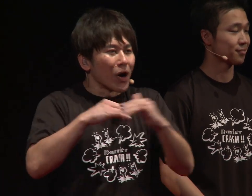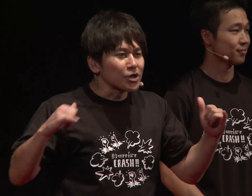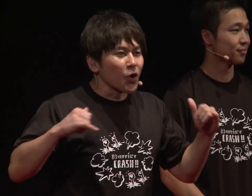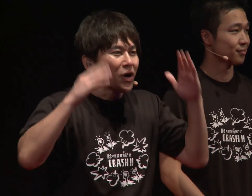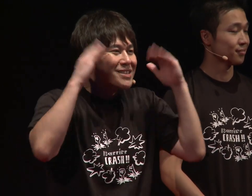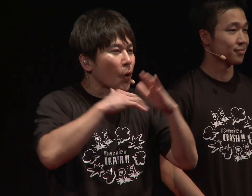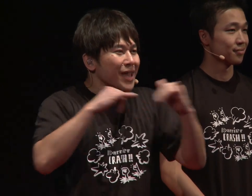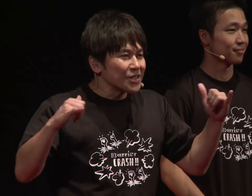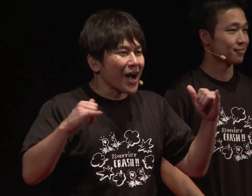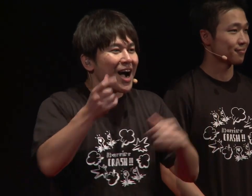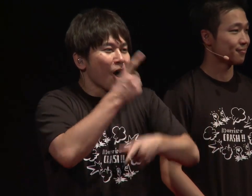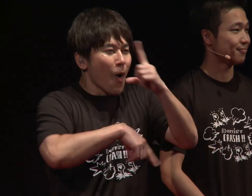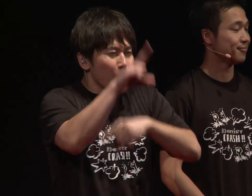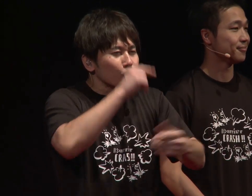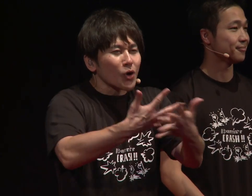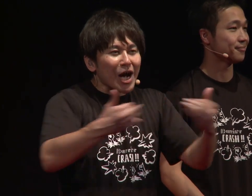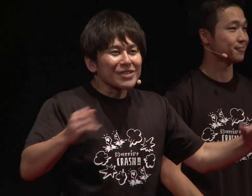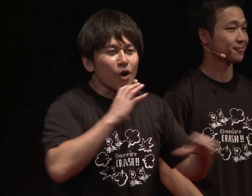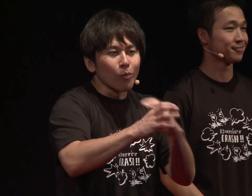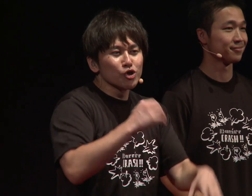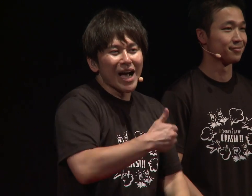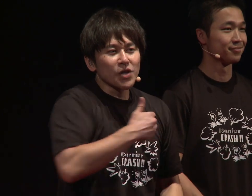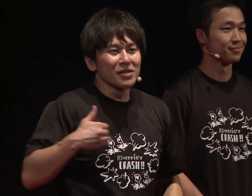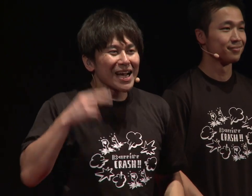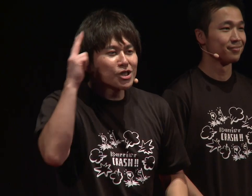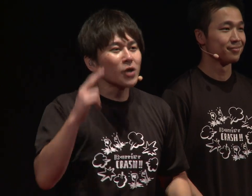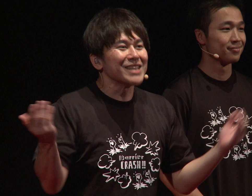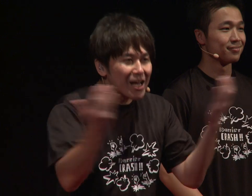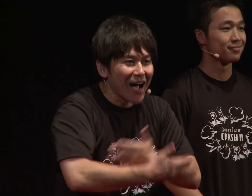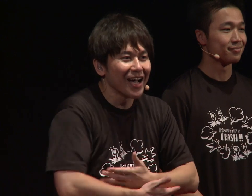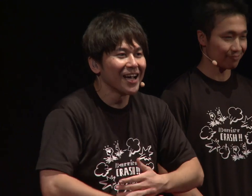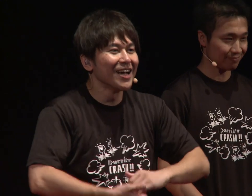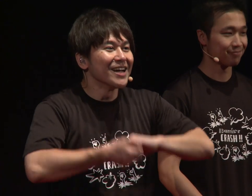We believe if the hearing and non-hearing could communicate with each other more,